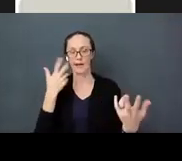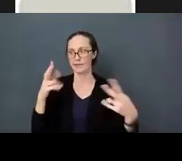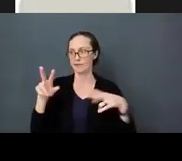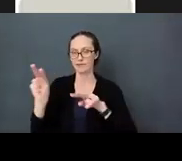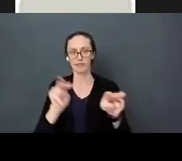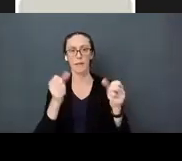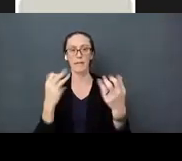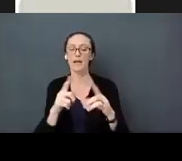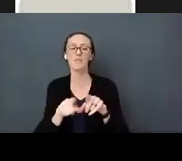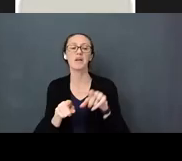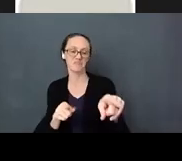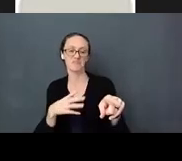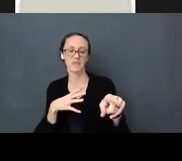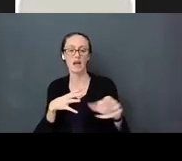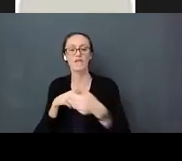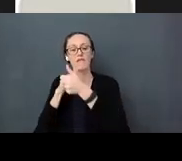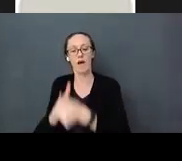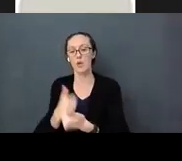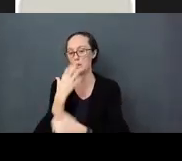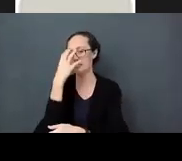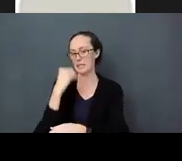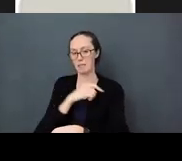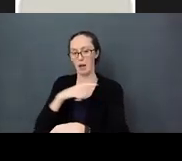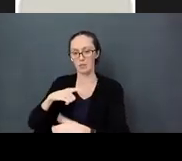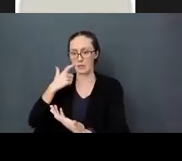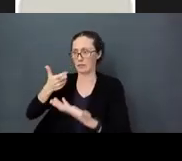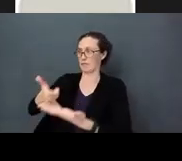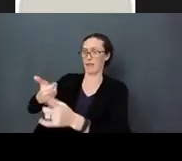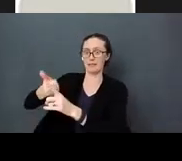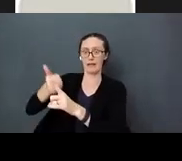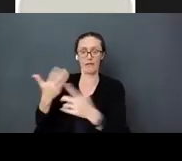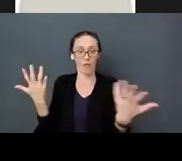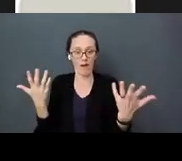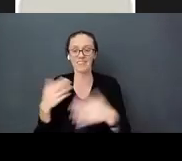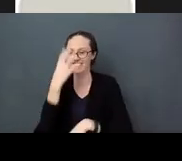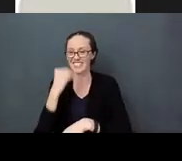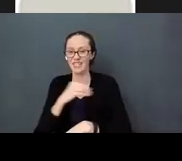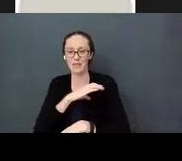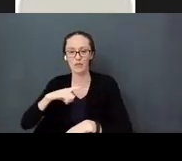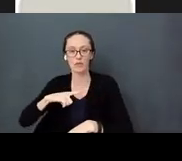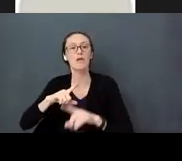with the Sleep Council because I thought “they are the Sleep Council.” But anywhere from 14-17 hours